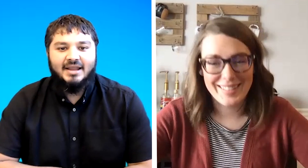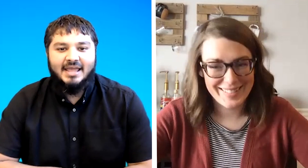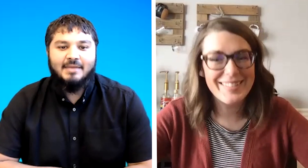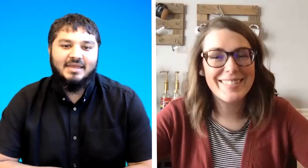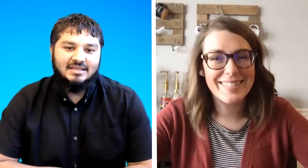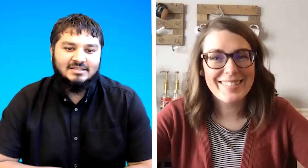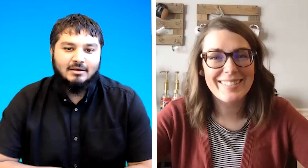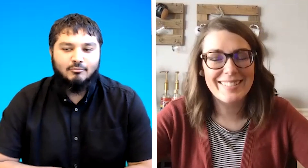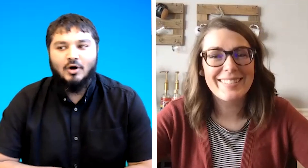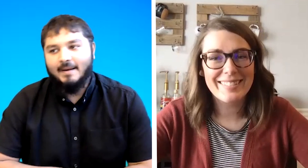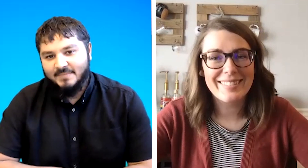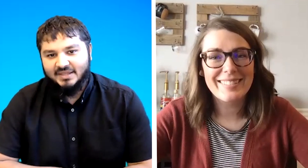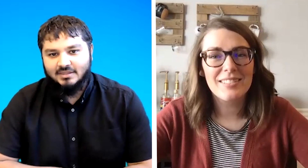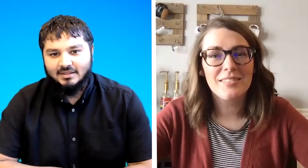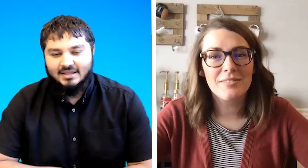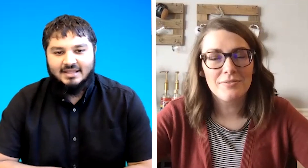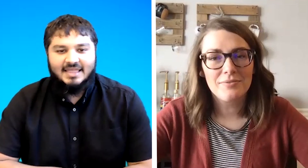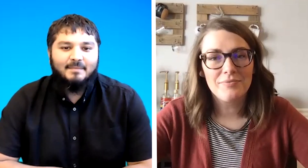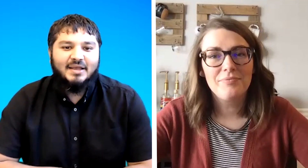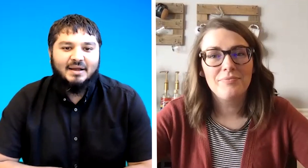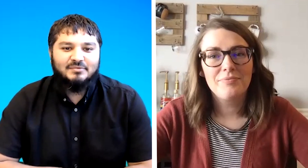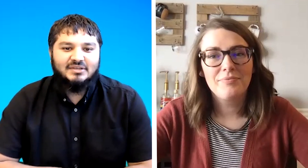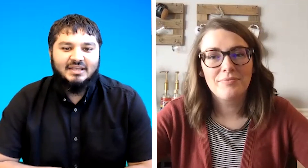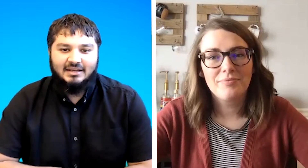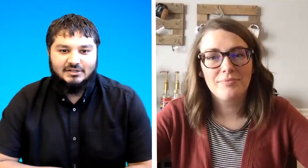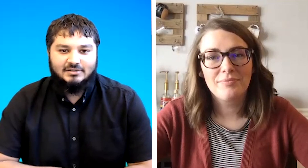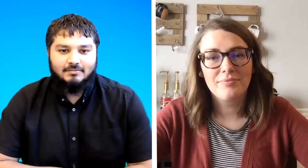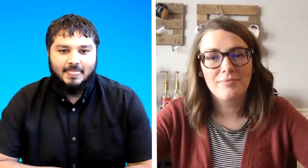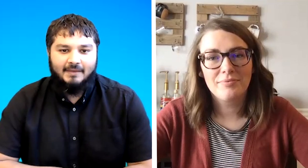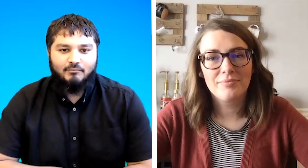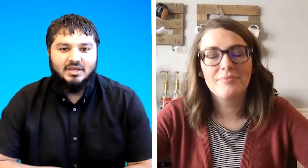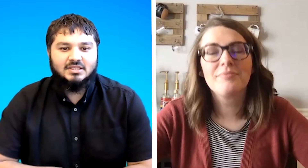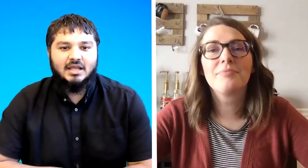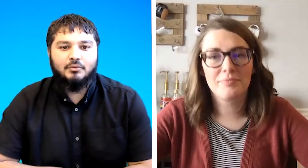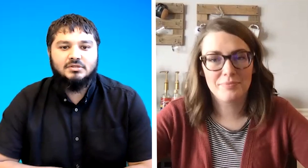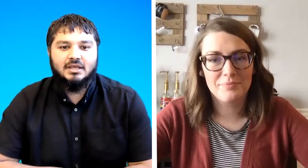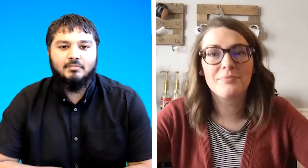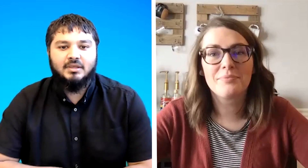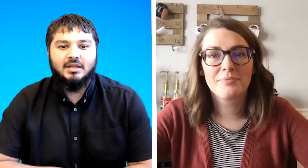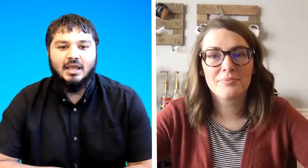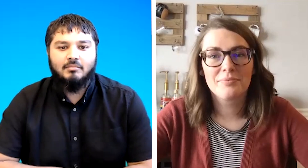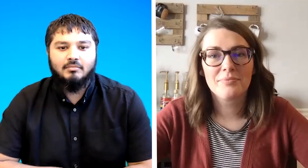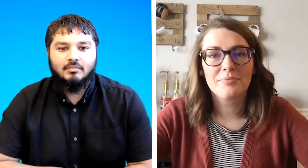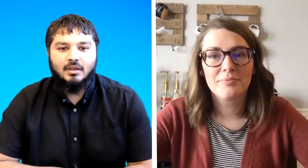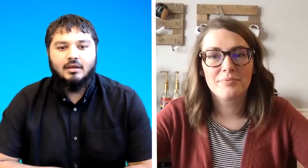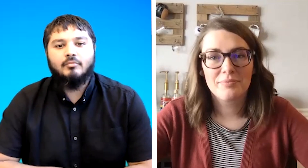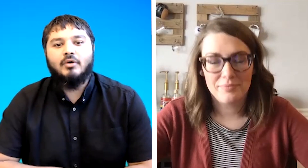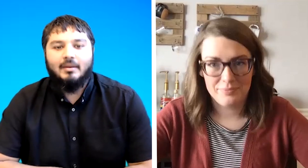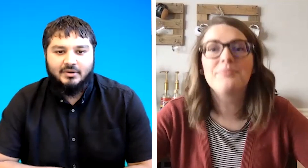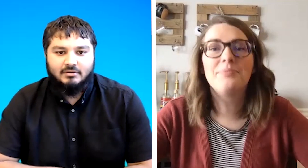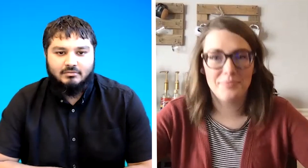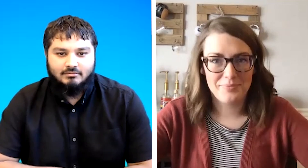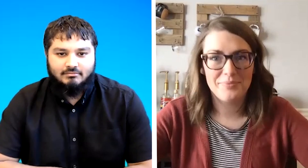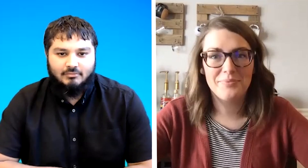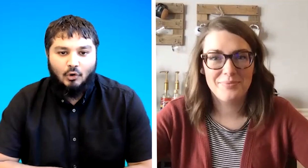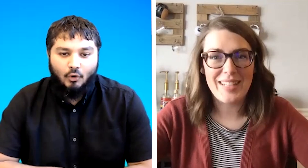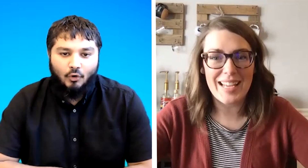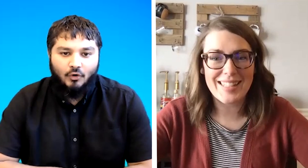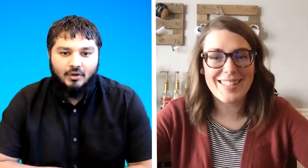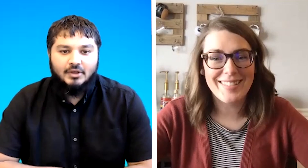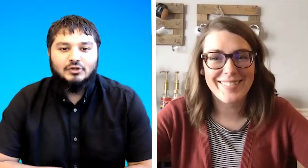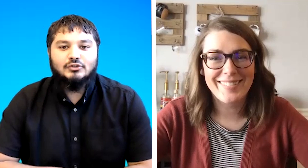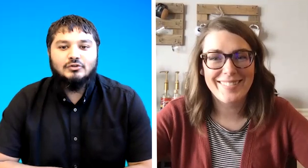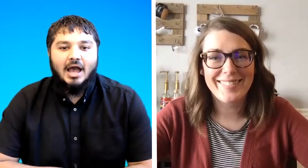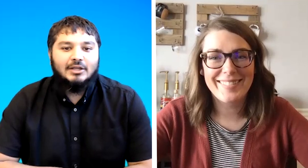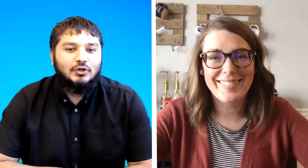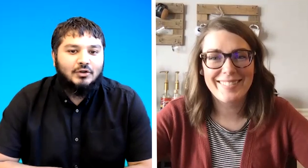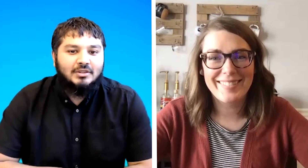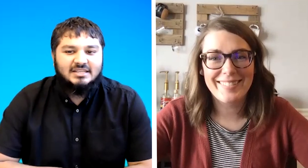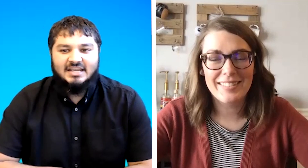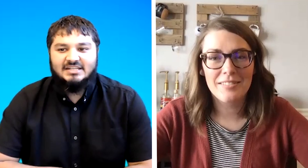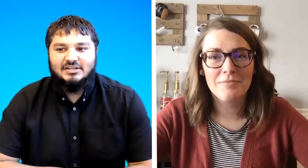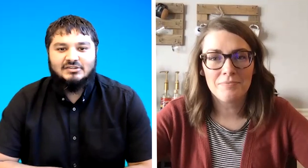name is muhammad that becomes english in bsl i would say me name muhammad or i turn the sentence